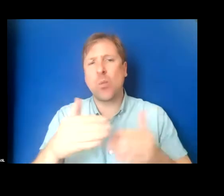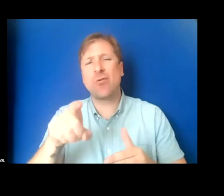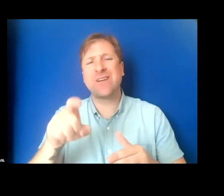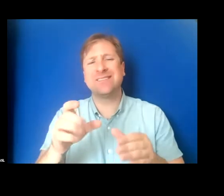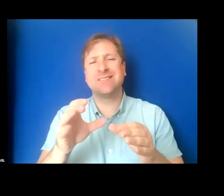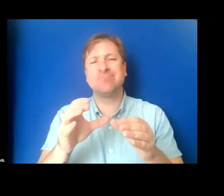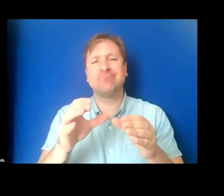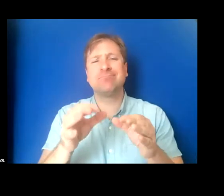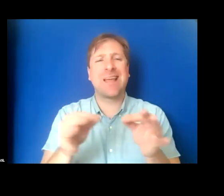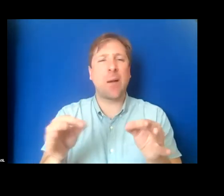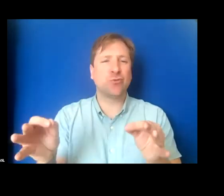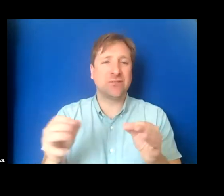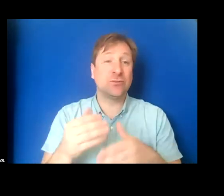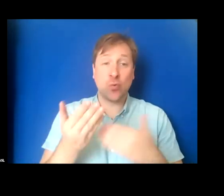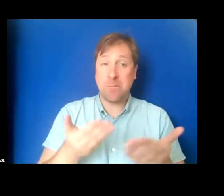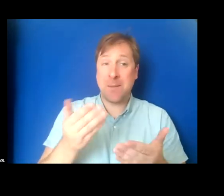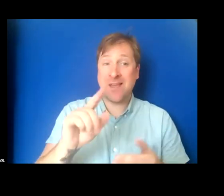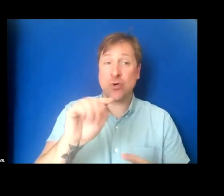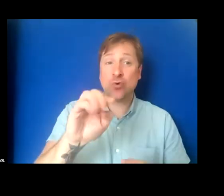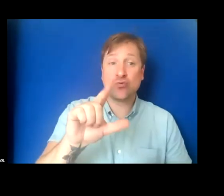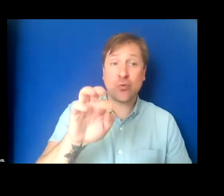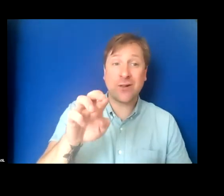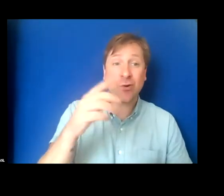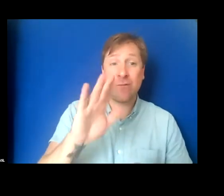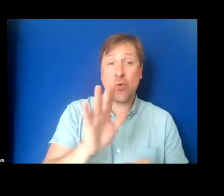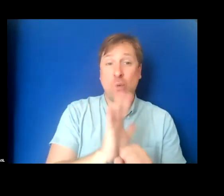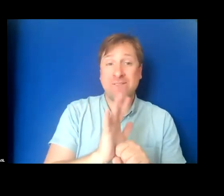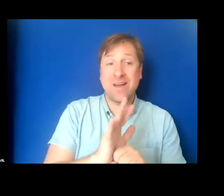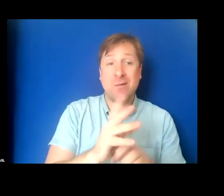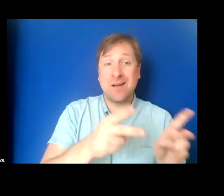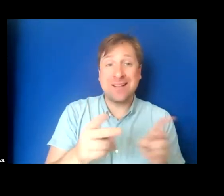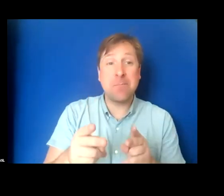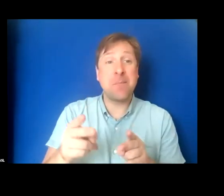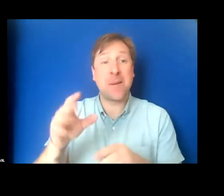So maybe it's a trailer for your film. Maybe it's a video post to Facebook.